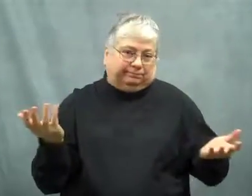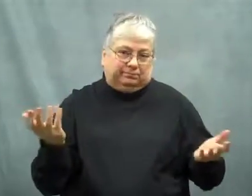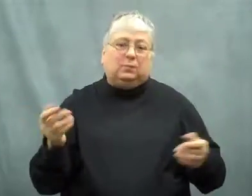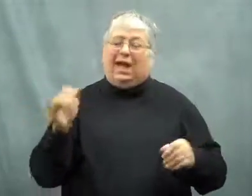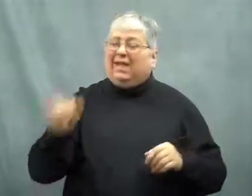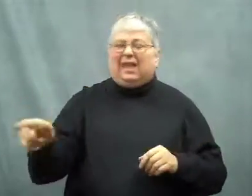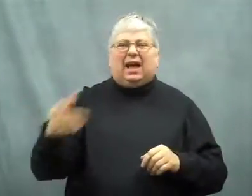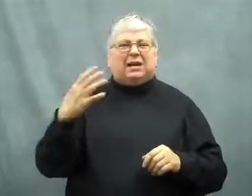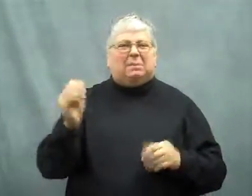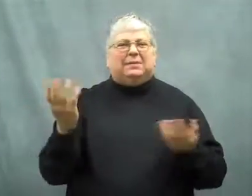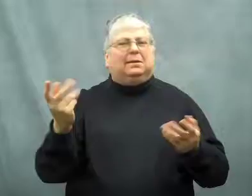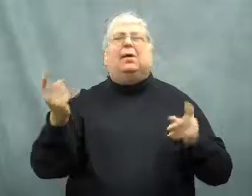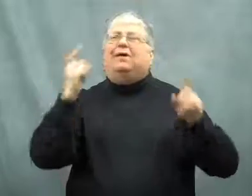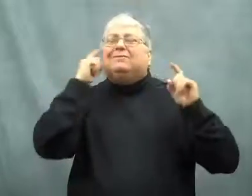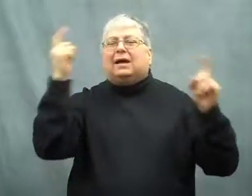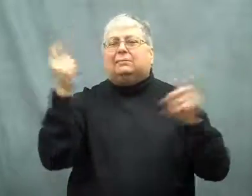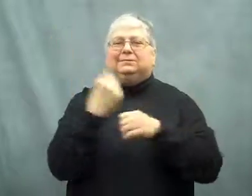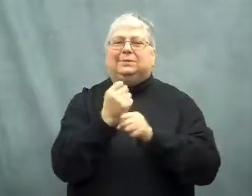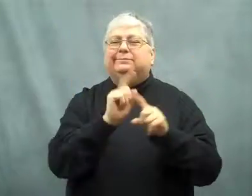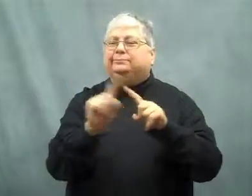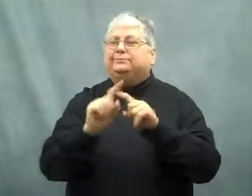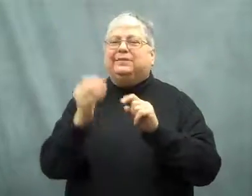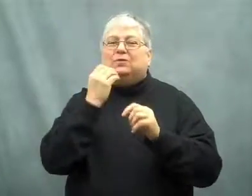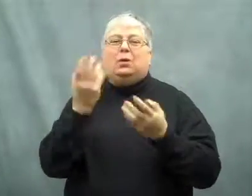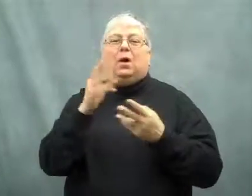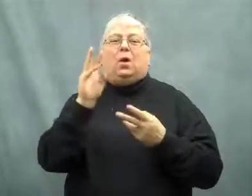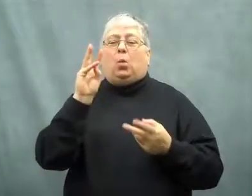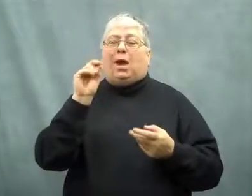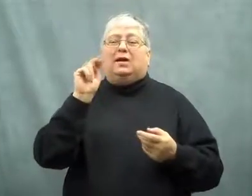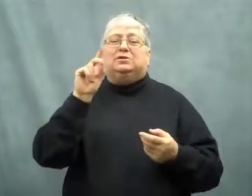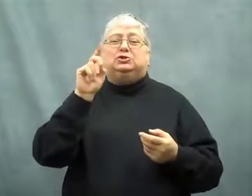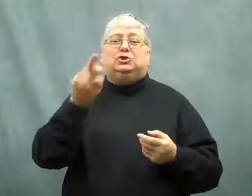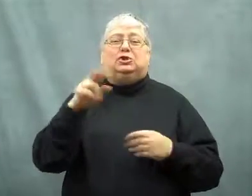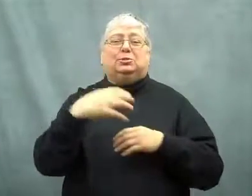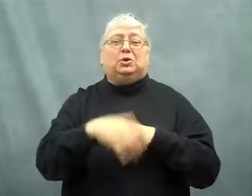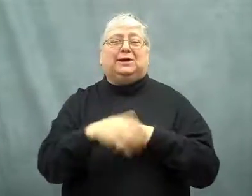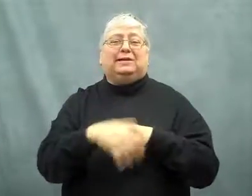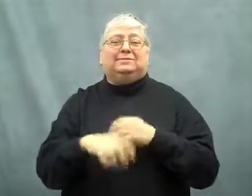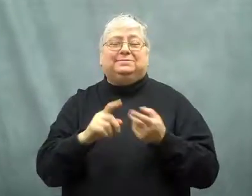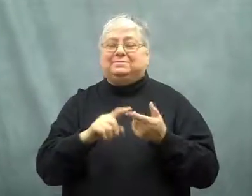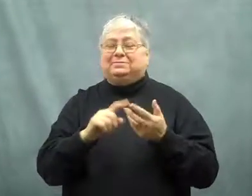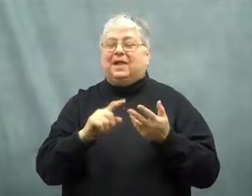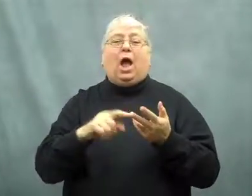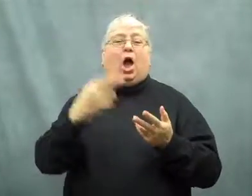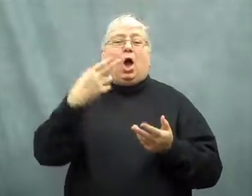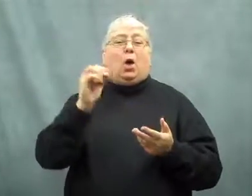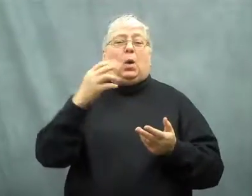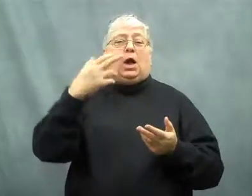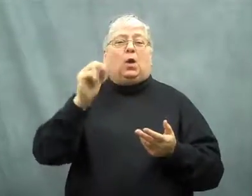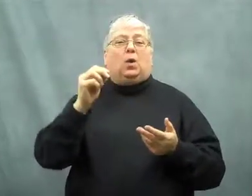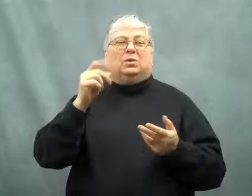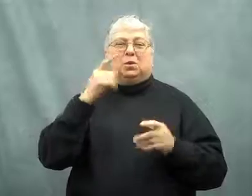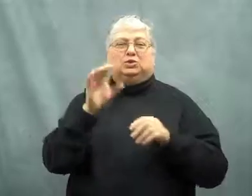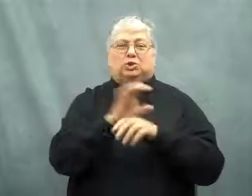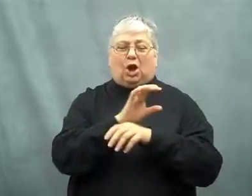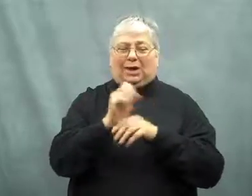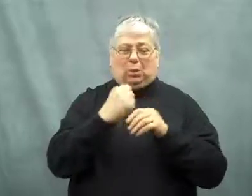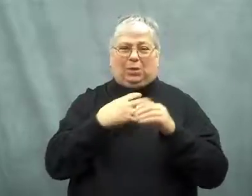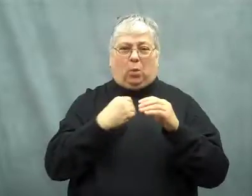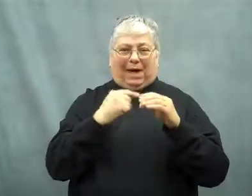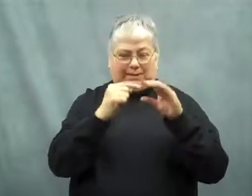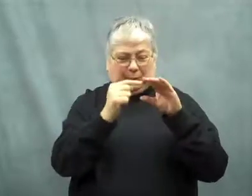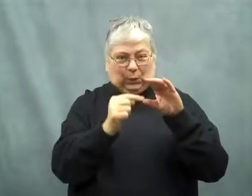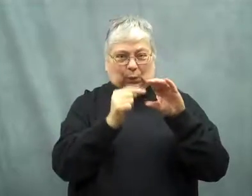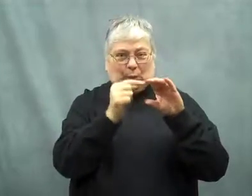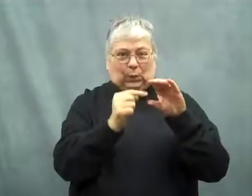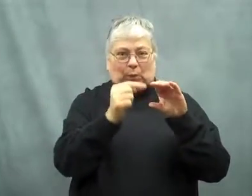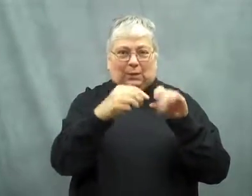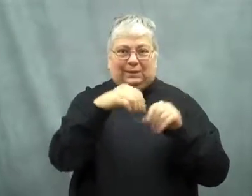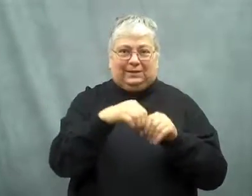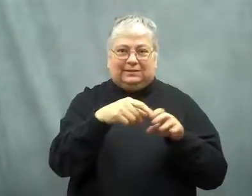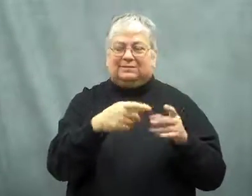The company is famous for making certain foods such as Wonder Bread.